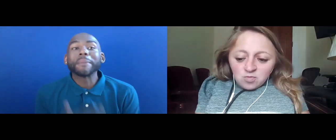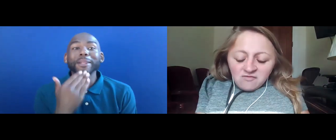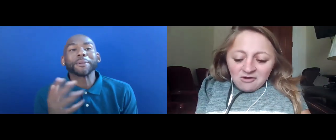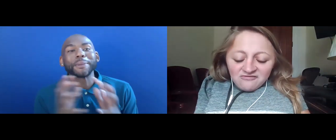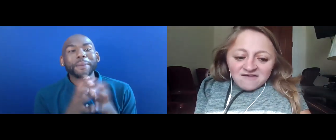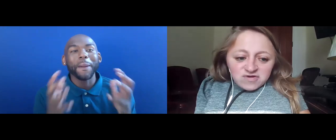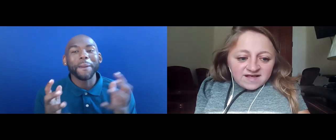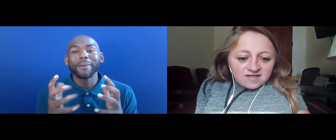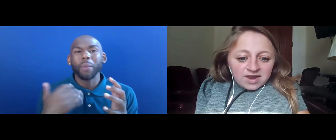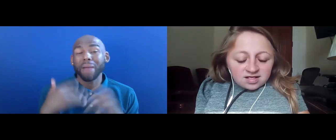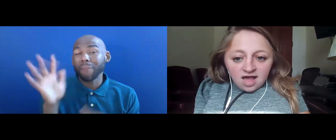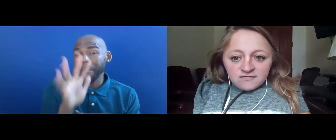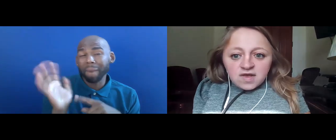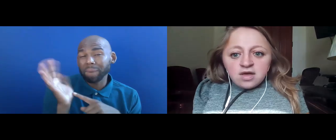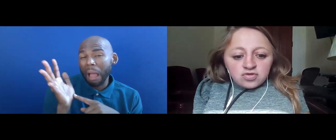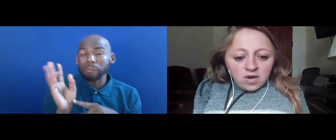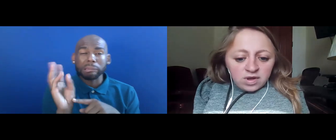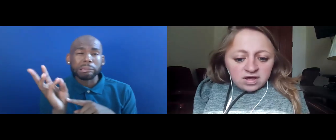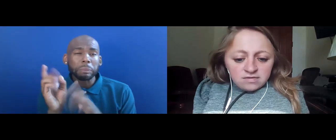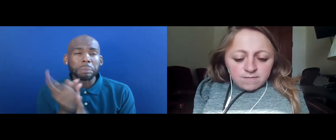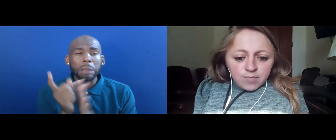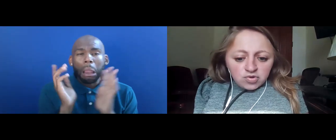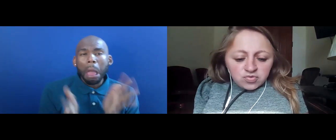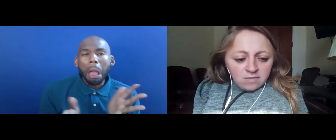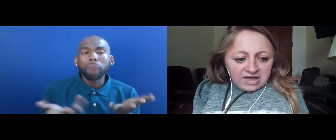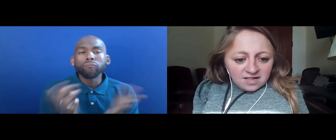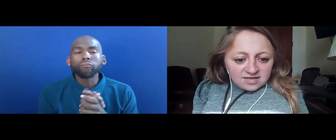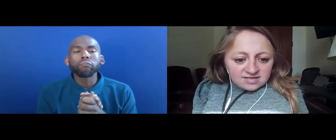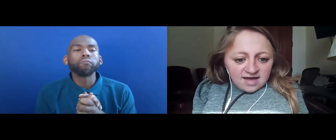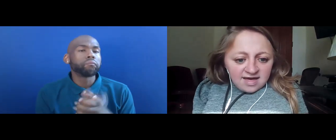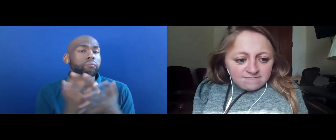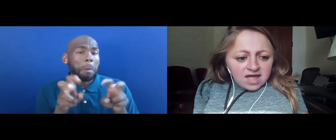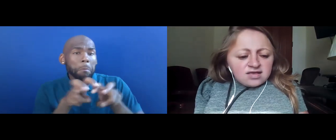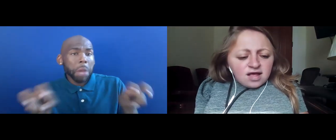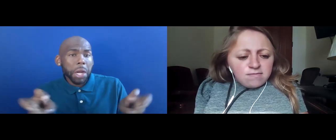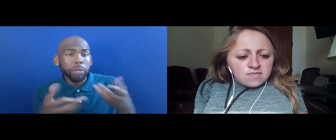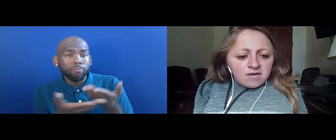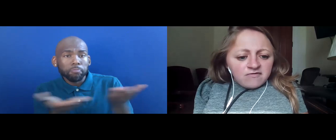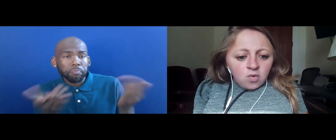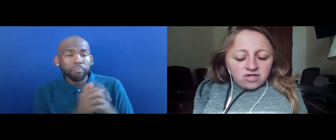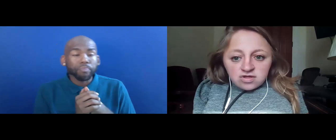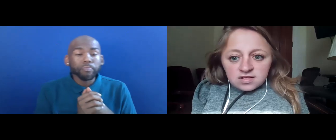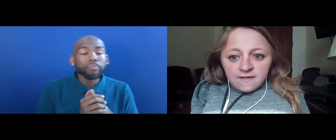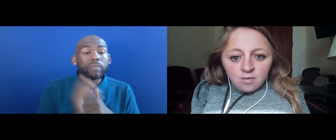WE HAVE FIVE OR SIX MINUTES LEFT. I WANT TO POSE TO OUR PANELISTS SOME OF THE QUESTIONS THAT